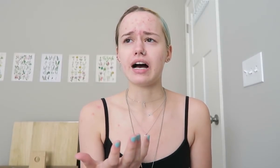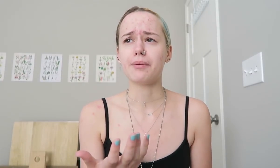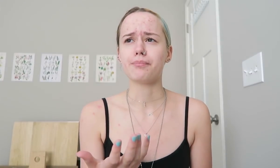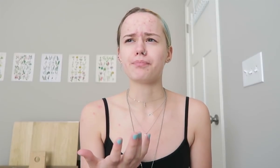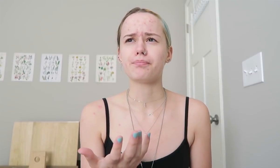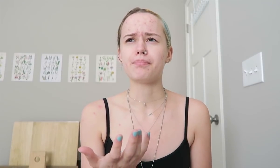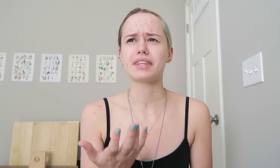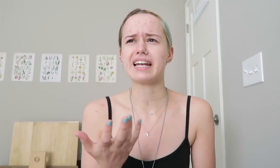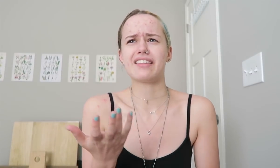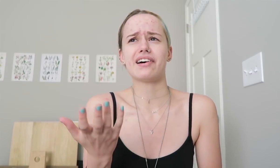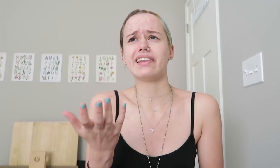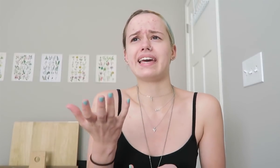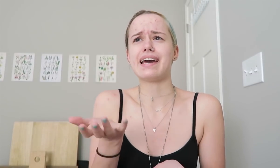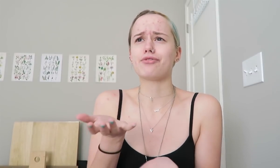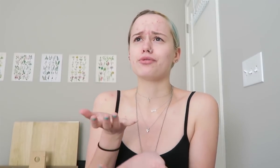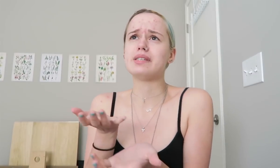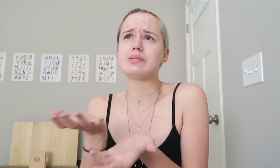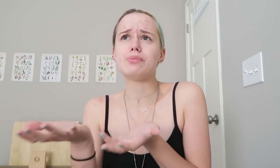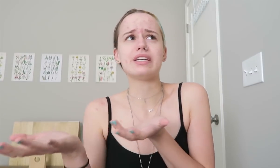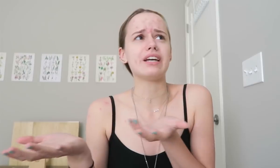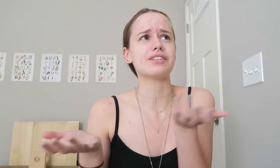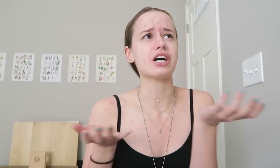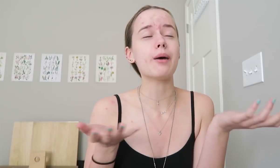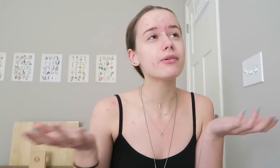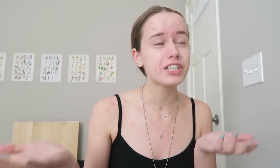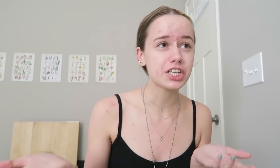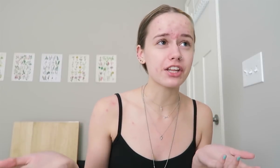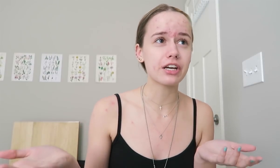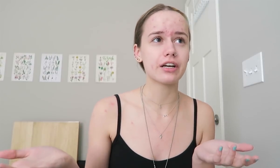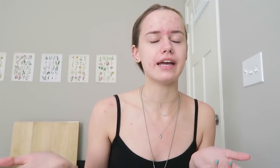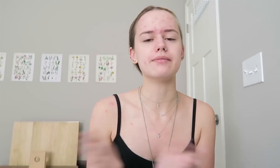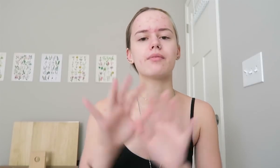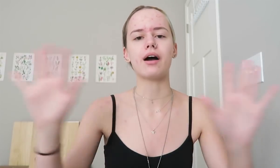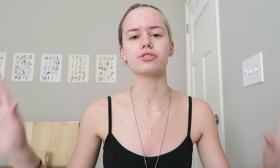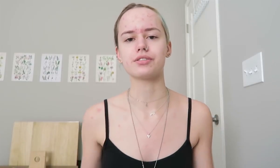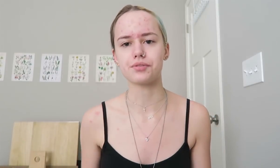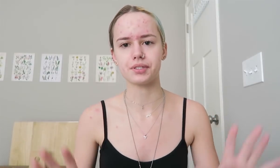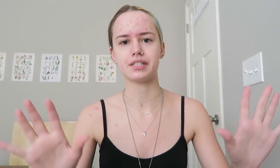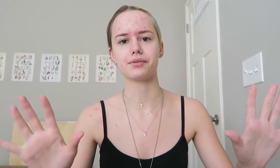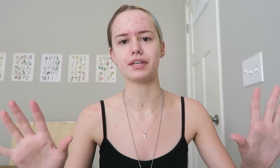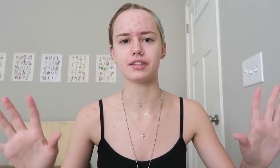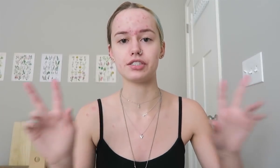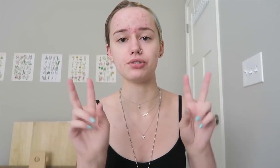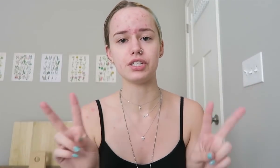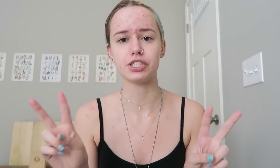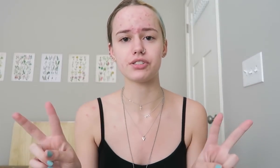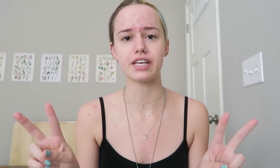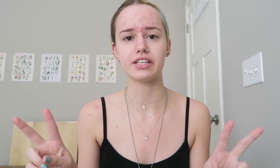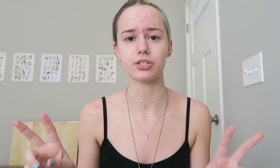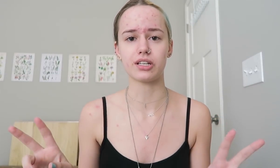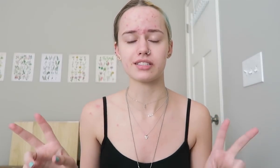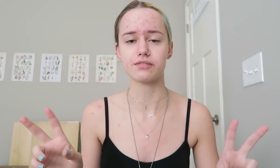Um, but then I thought like everyone would be speaking on top of each other, And I will just throw this in there, that, the two teachers I was taking lessons from were hearing,